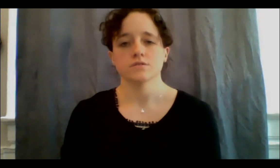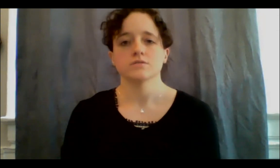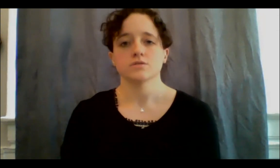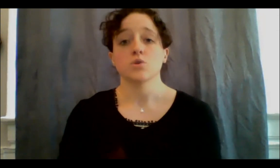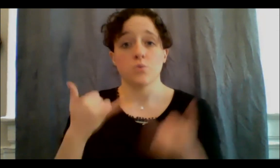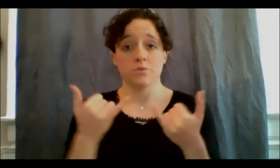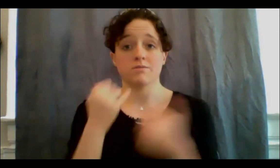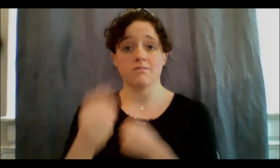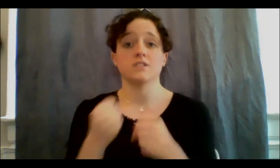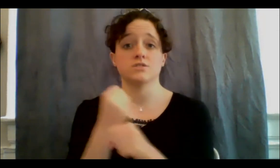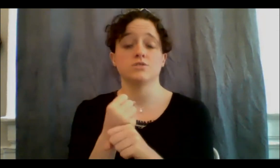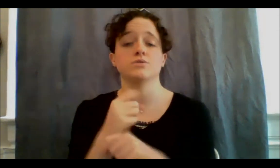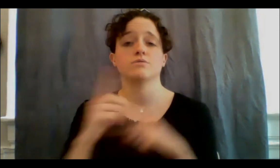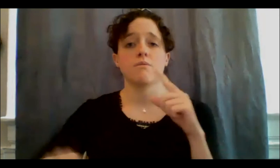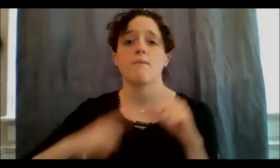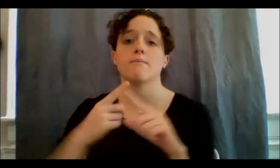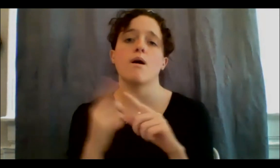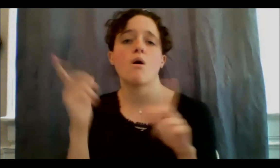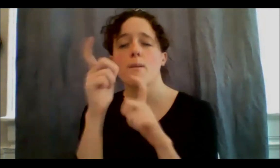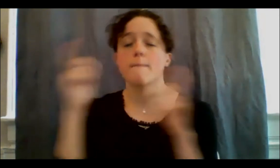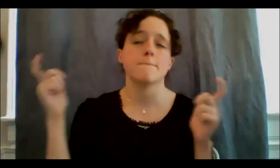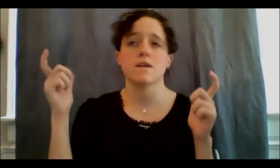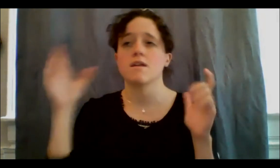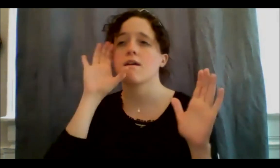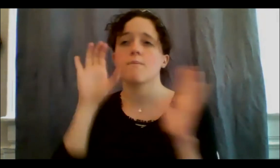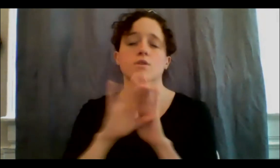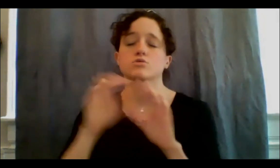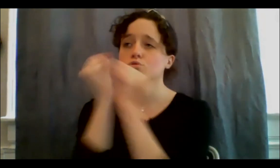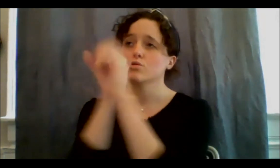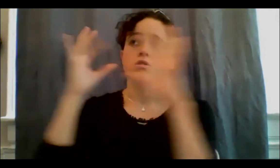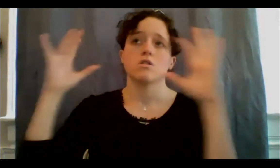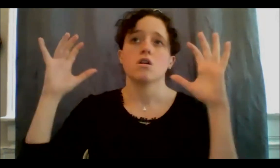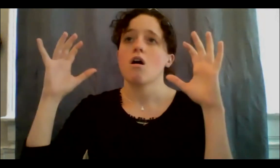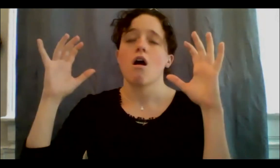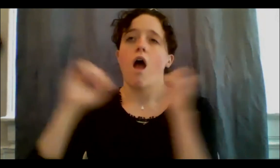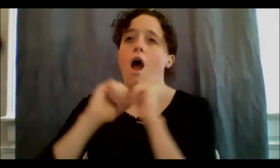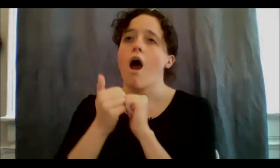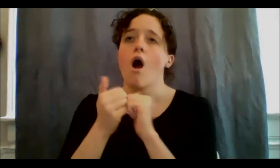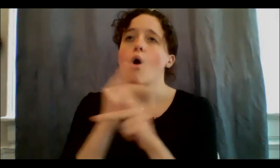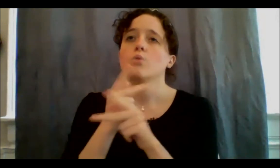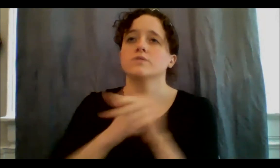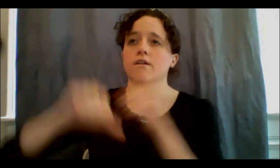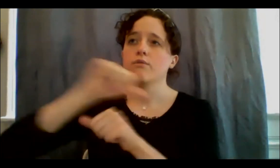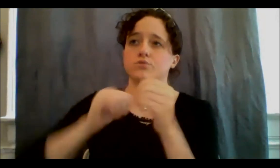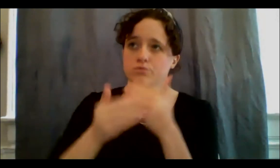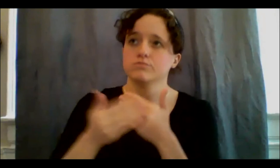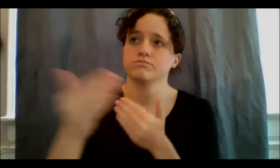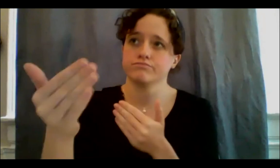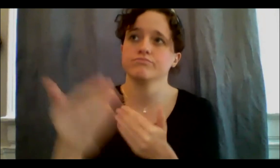figure out how we're gonna take care of each other going forward, you know?